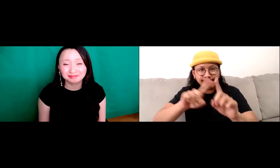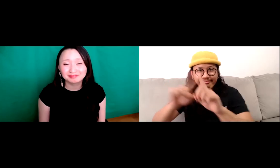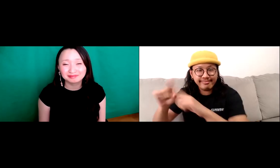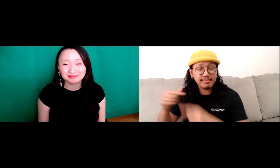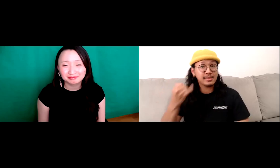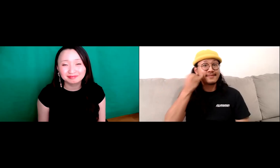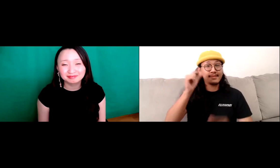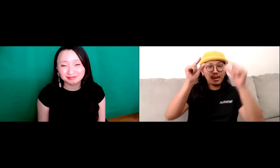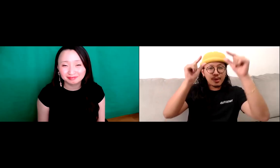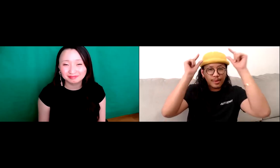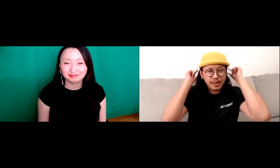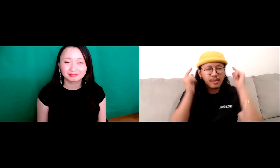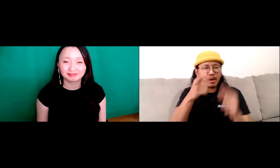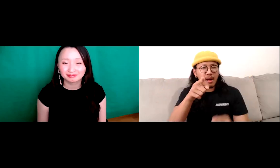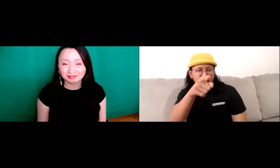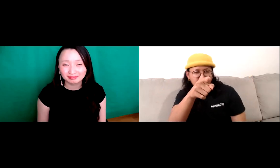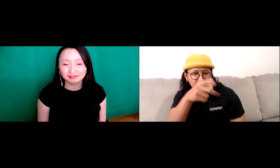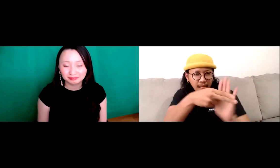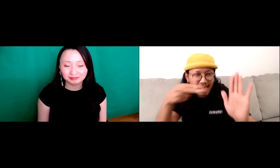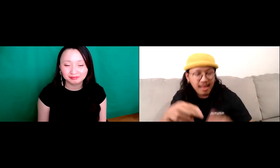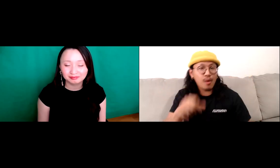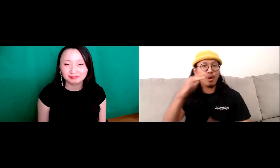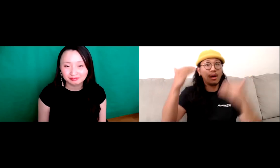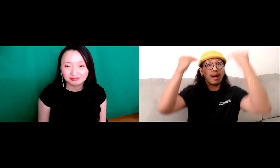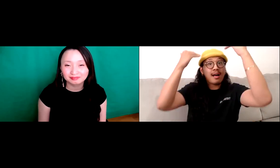I've gone through a variety of hairstyles throughout my life I used to have a very short